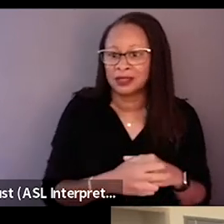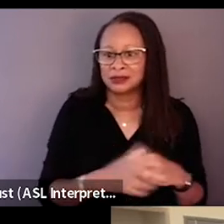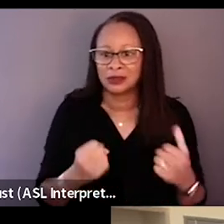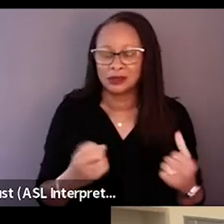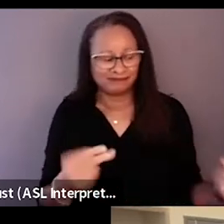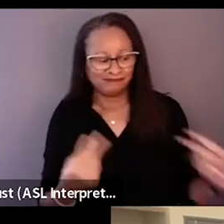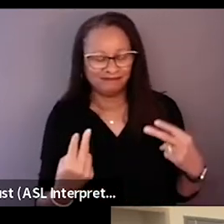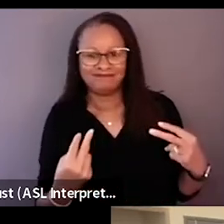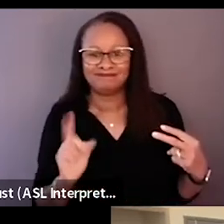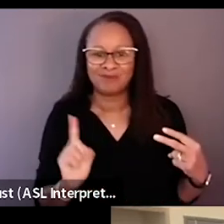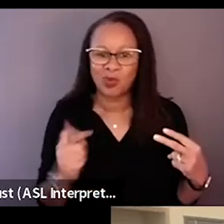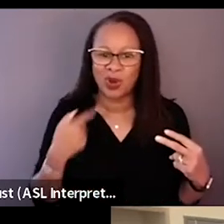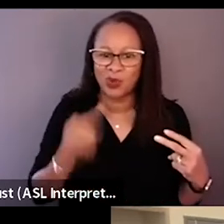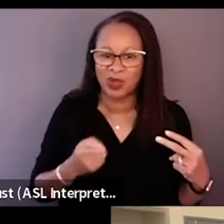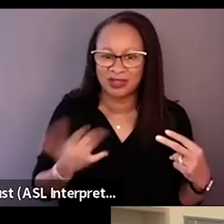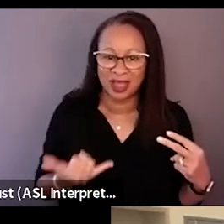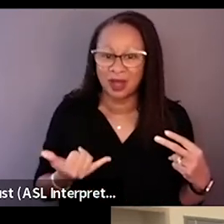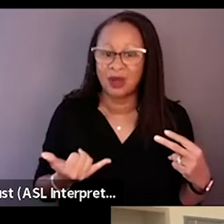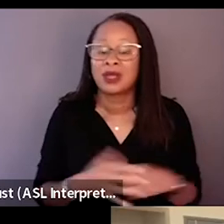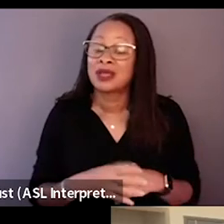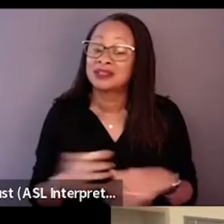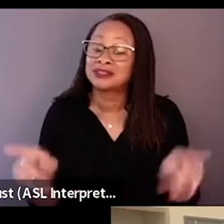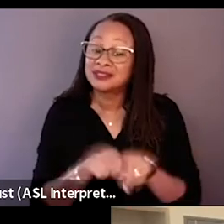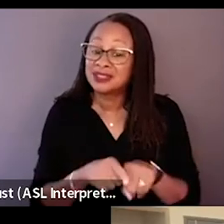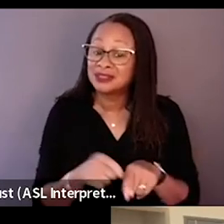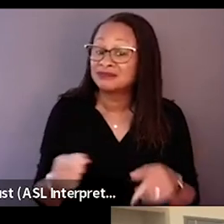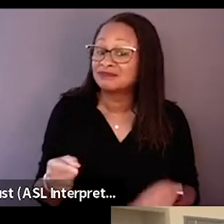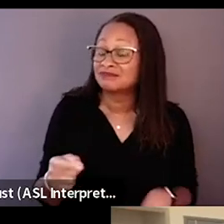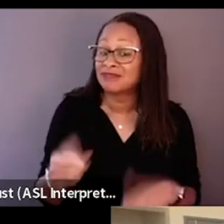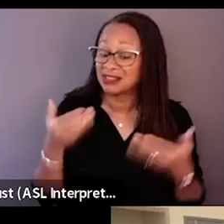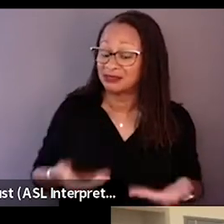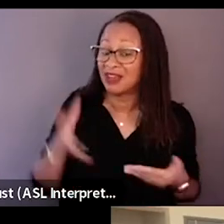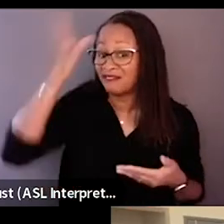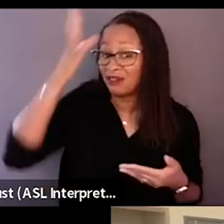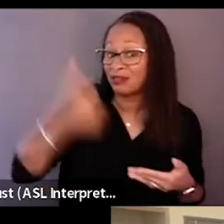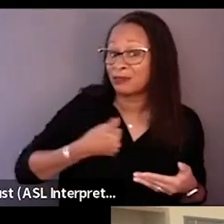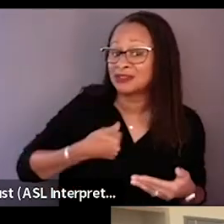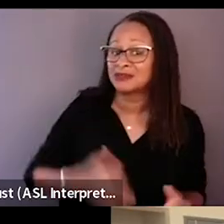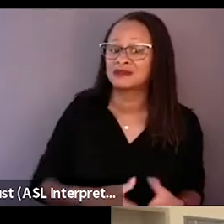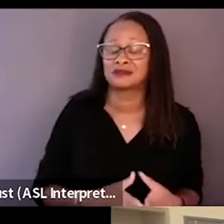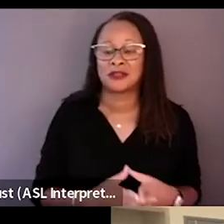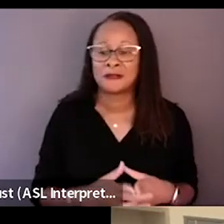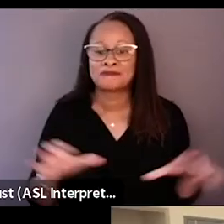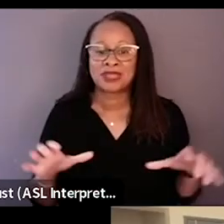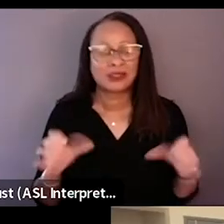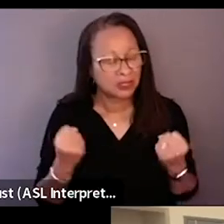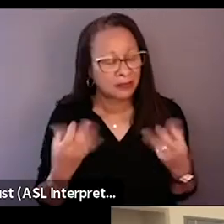because of where we at. And then I have to say as father, I did so many moment I regret